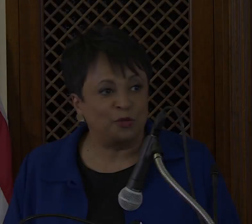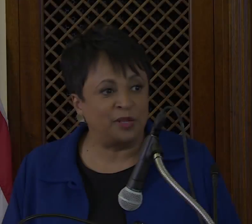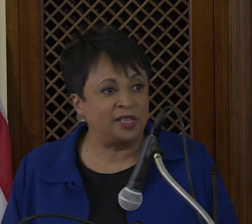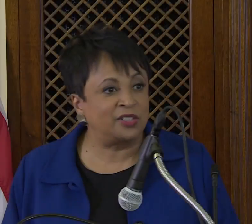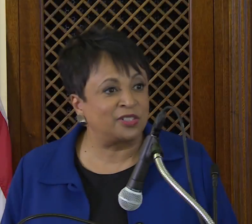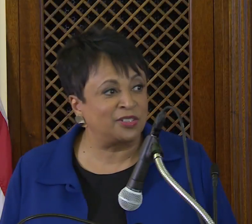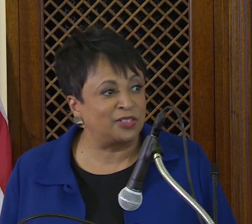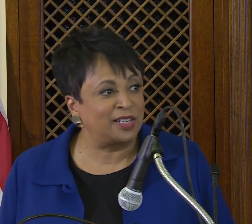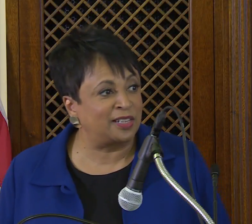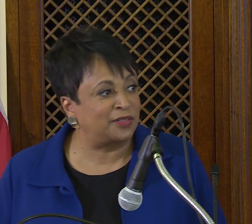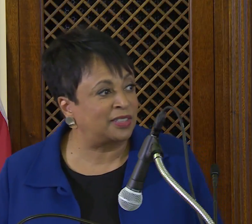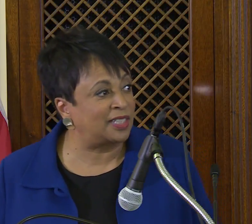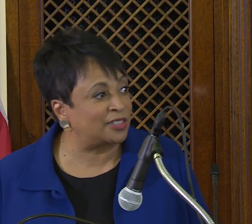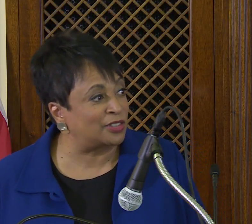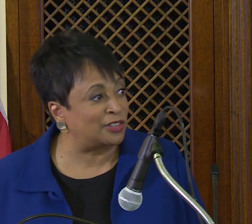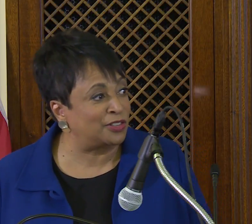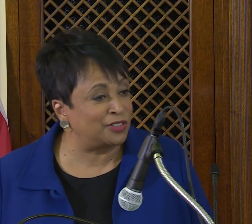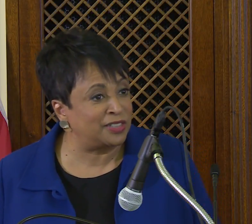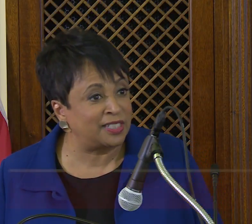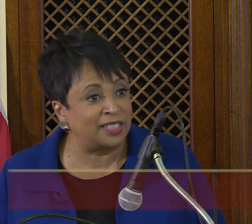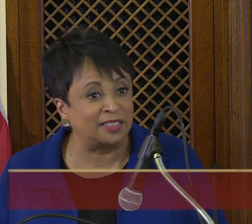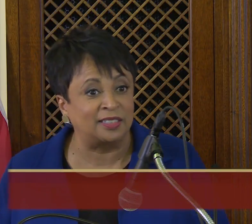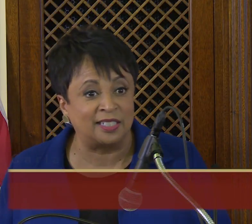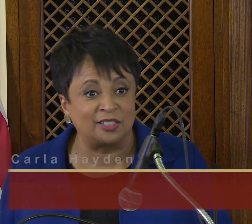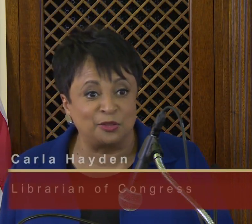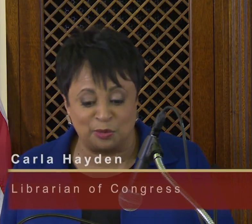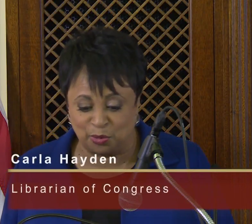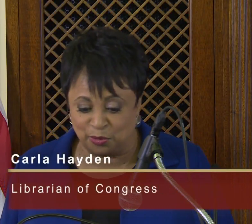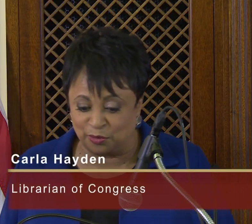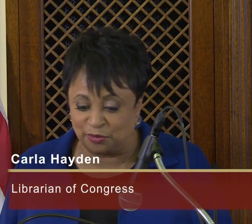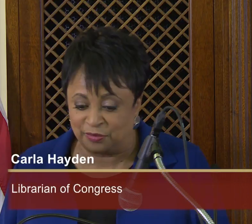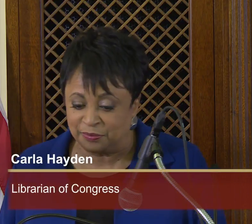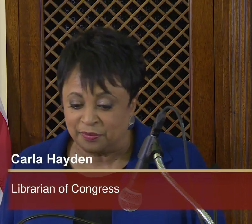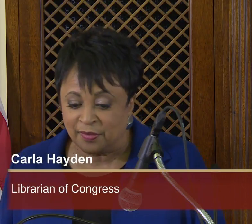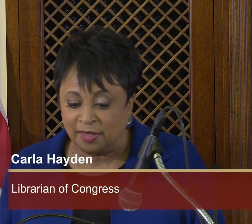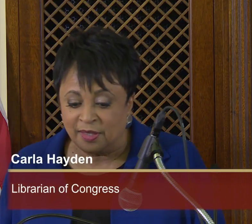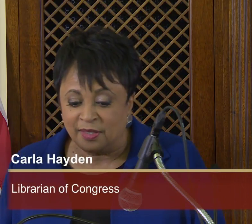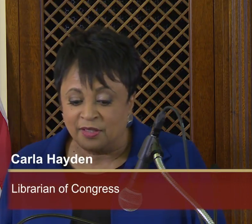Hayden: We still have a lot to learn and a lot to improve.